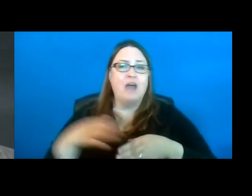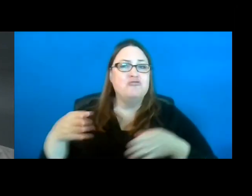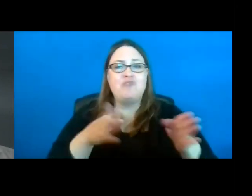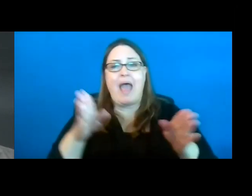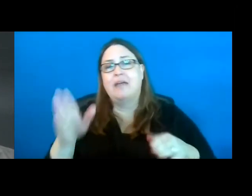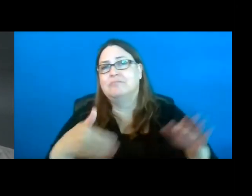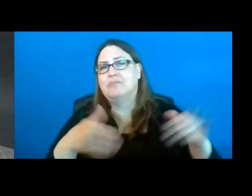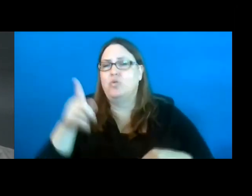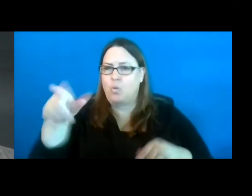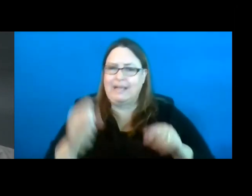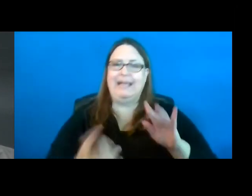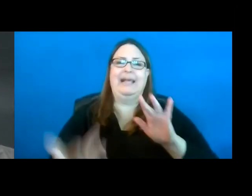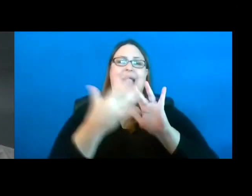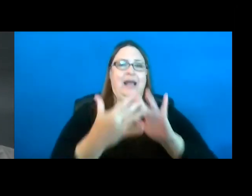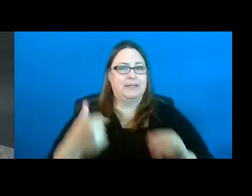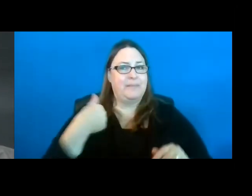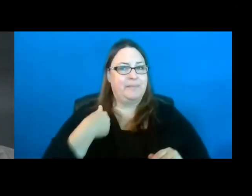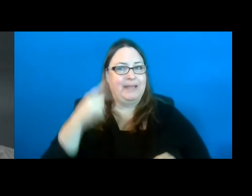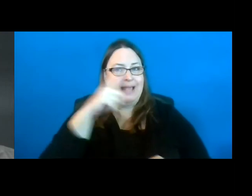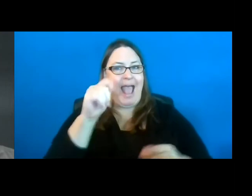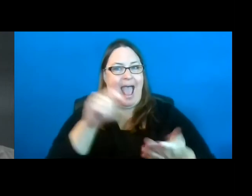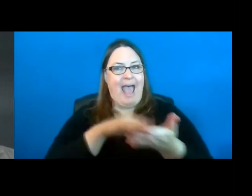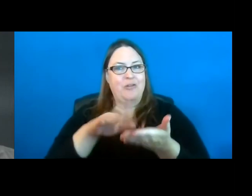You can contact me at the Braille and Talking Book Library.